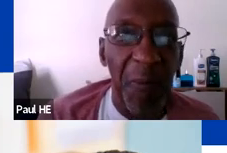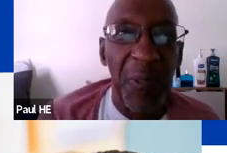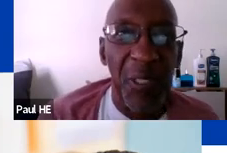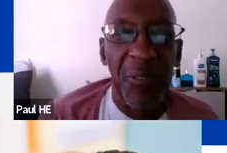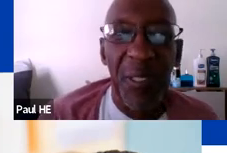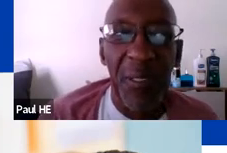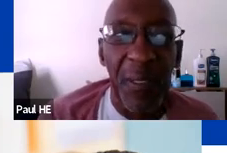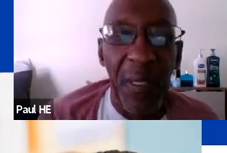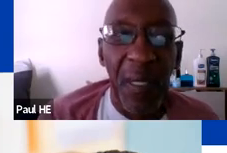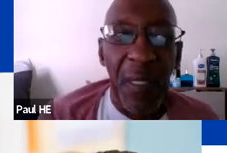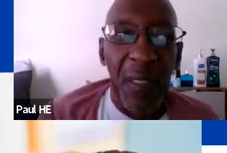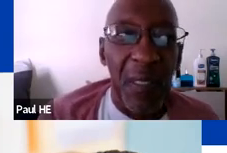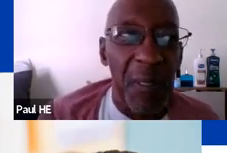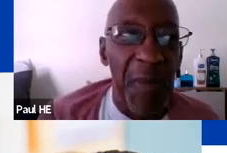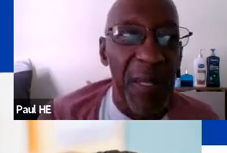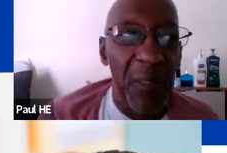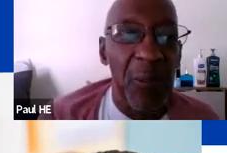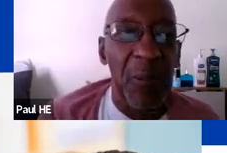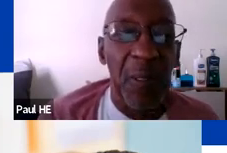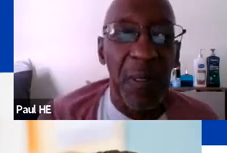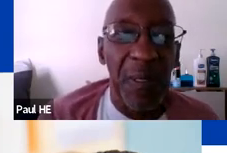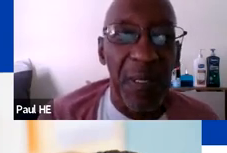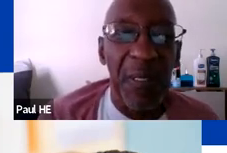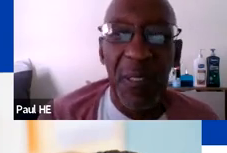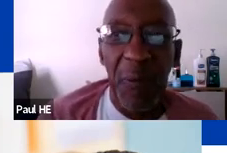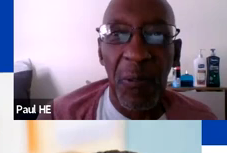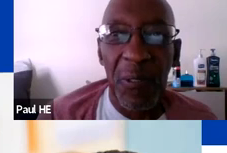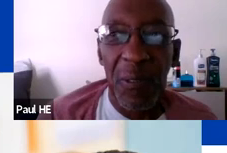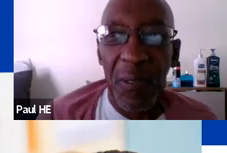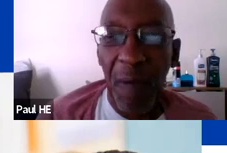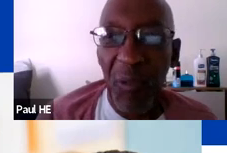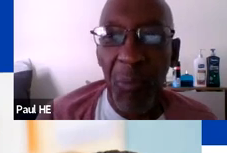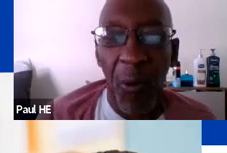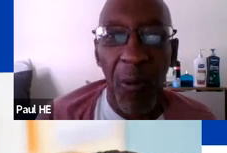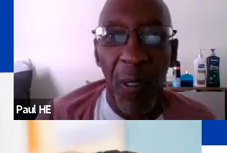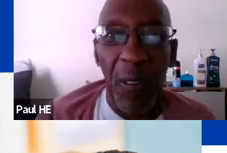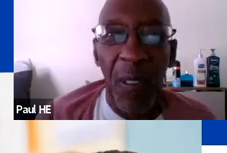But we just need somebody who get these folks comfortabledidn't